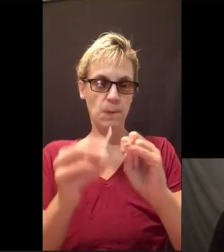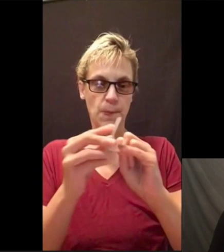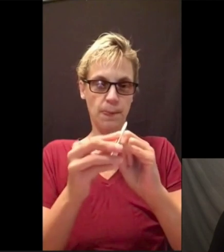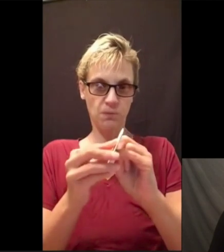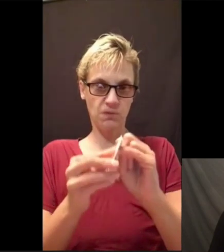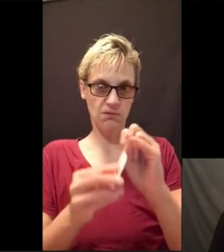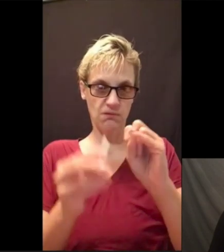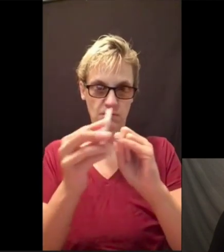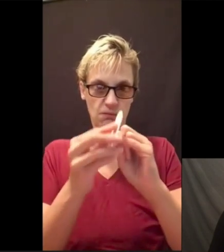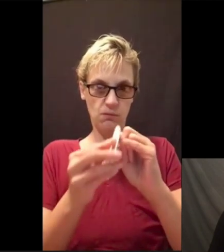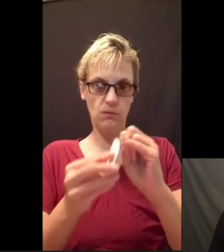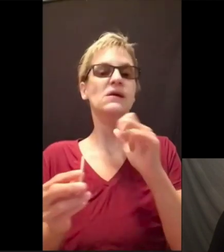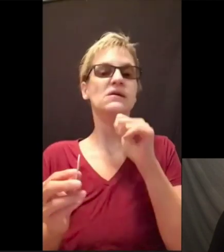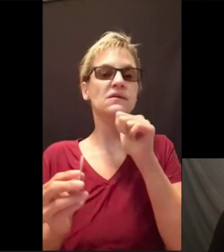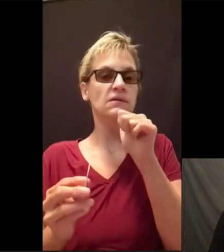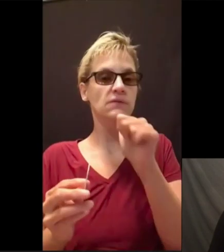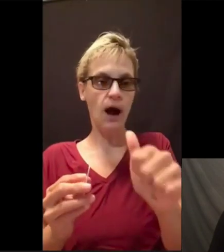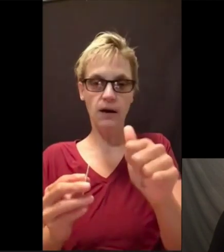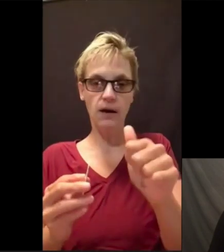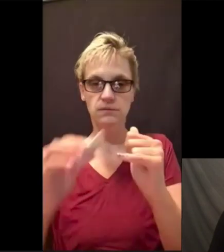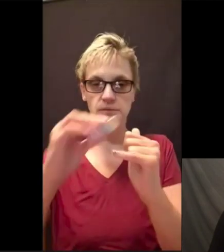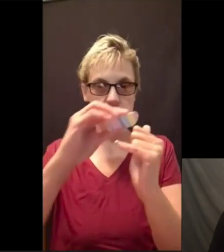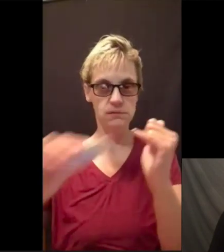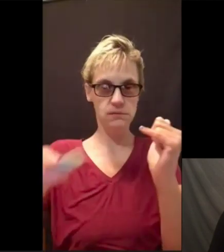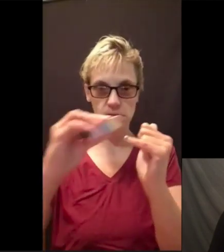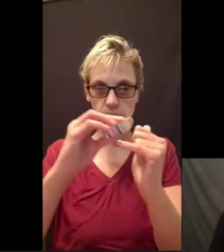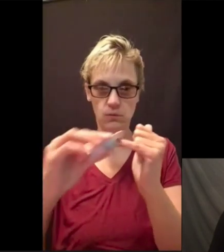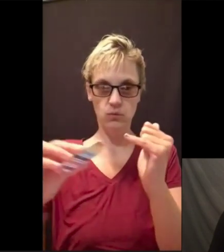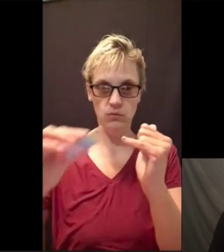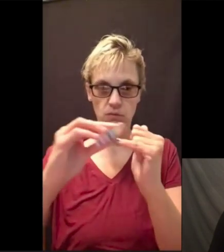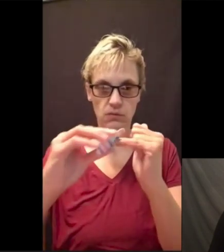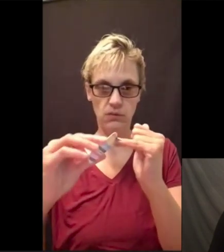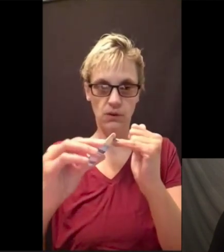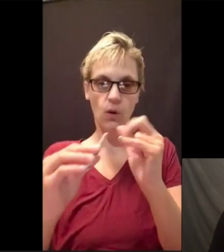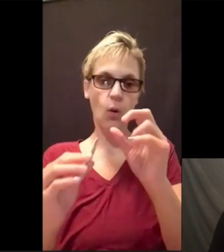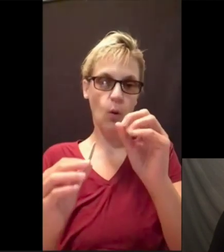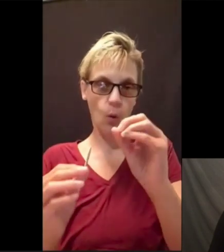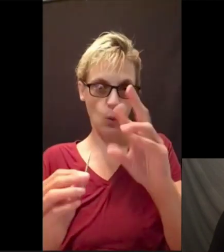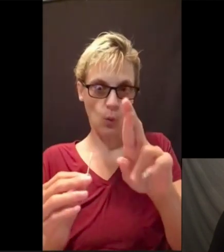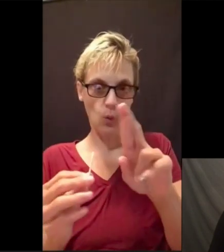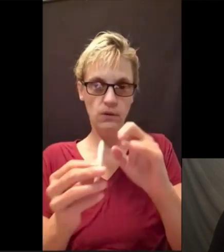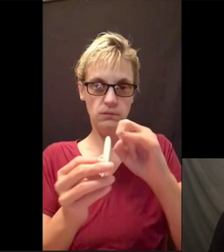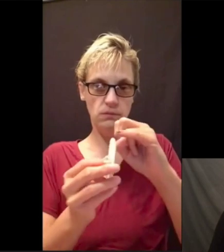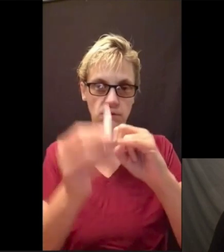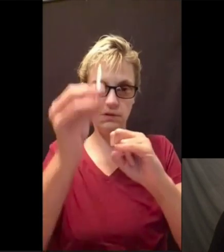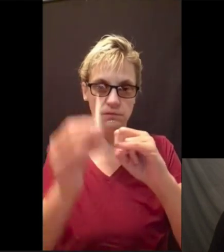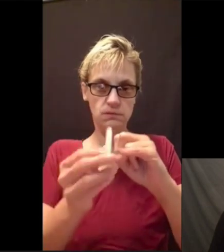going to file down. You're not going to file to the side.